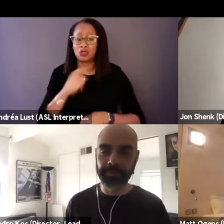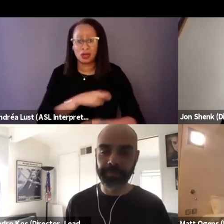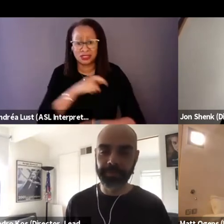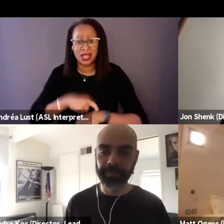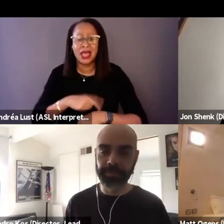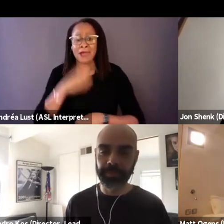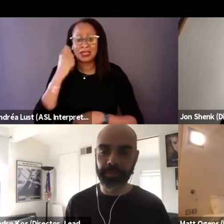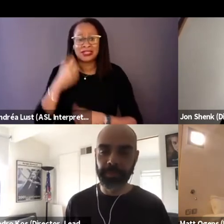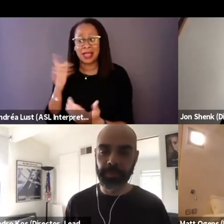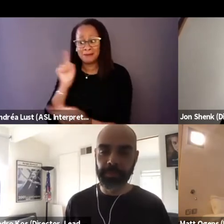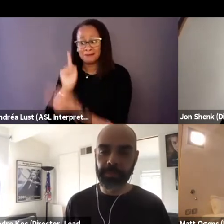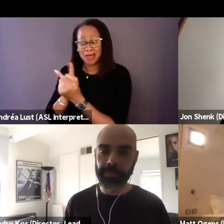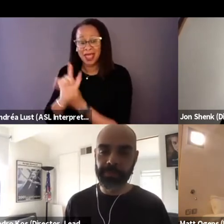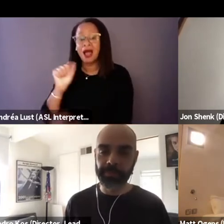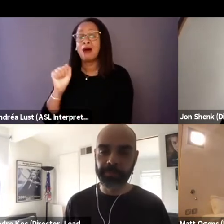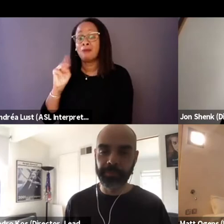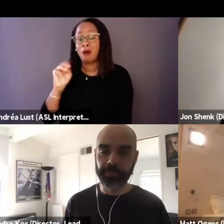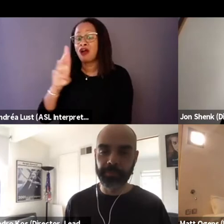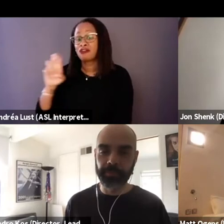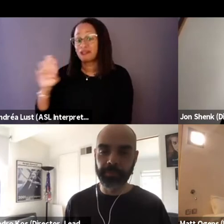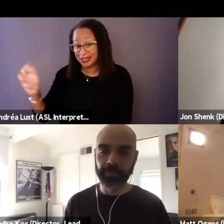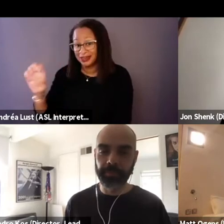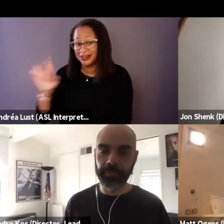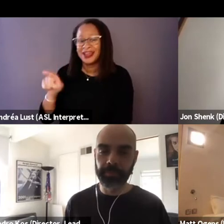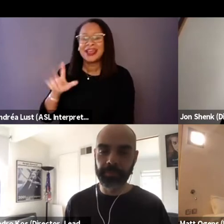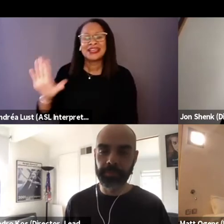And what I loved about Amaree, is that his story